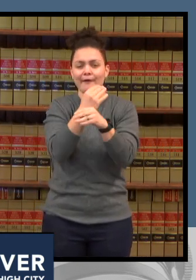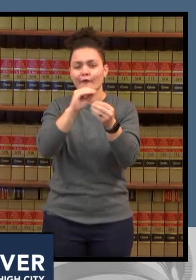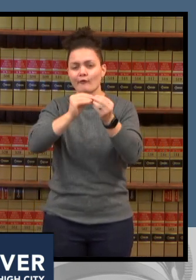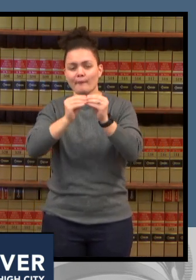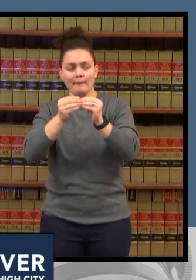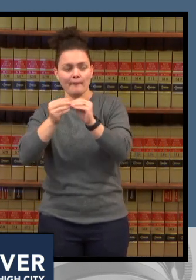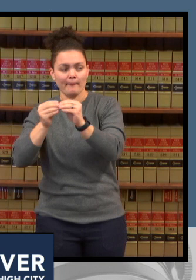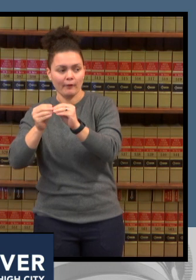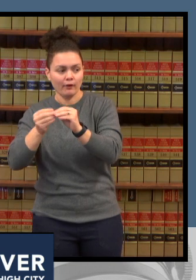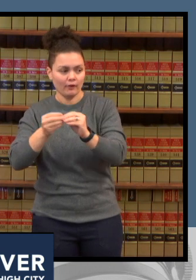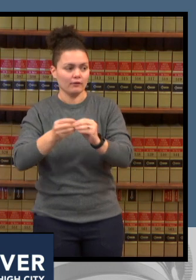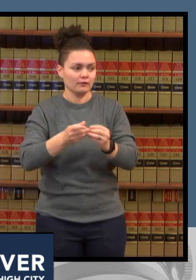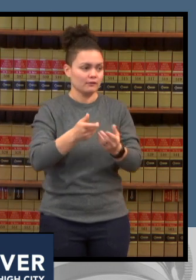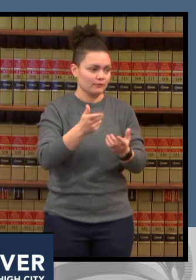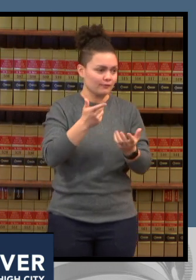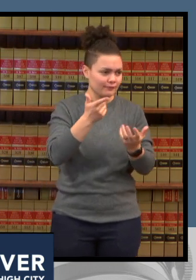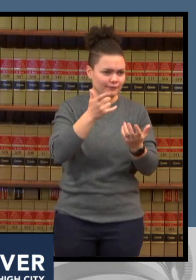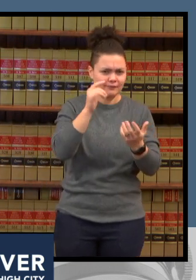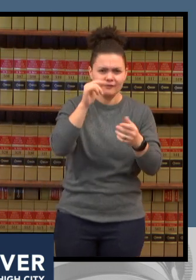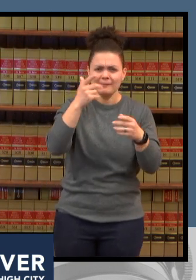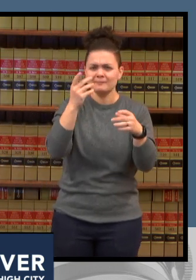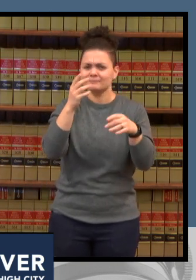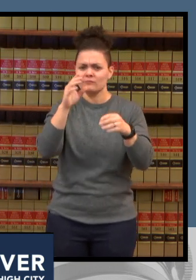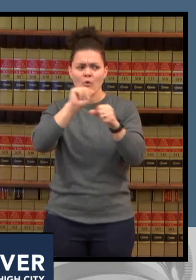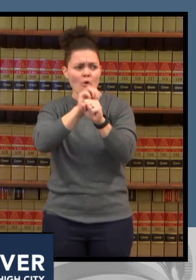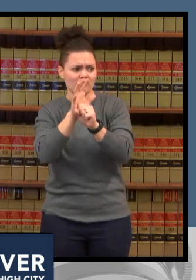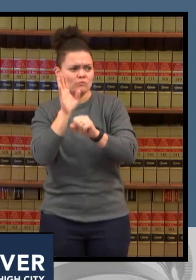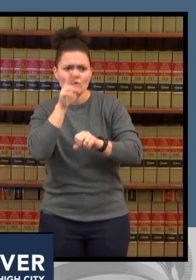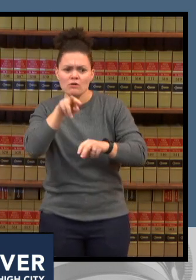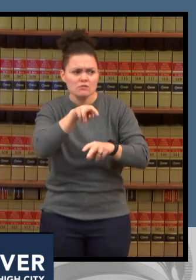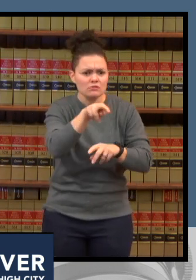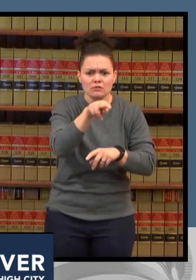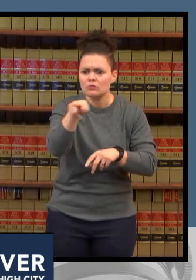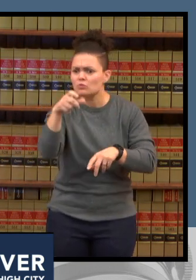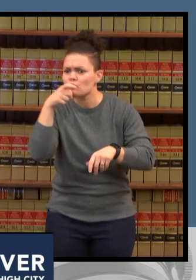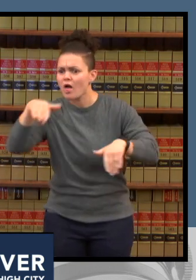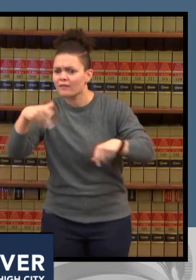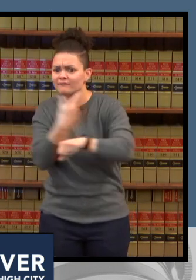likely to wind up in a hospital we have close to a thousand people right now close to a thousand